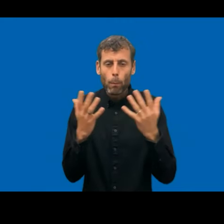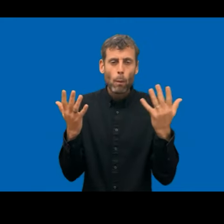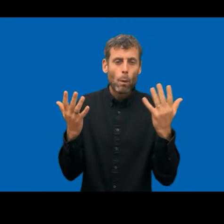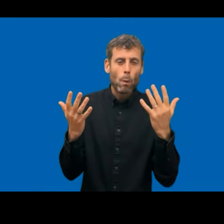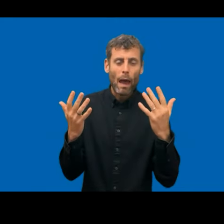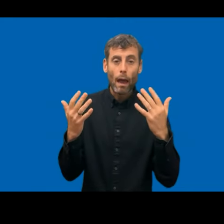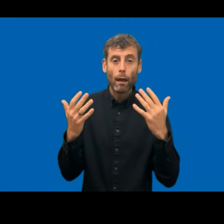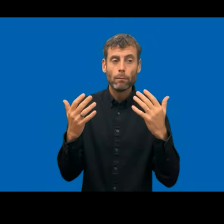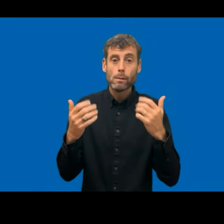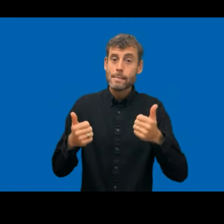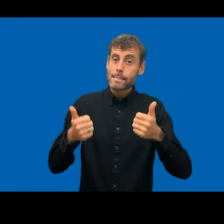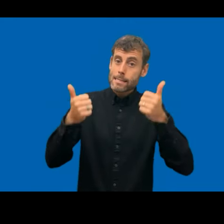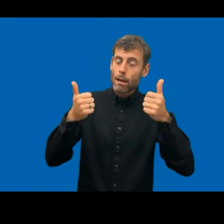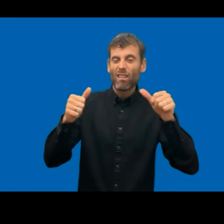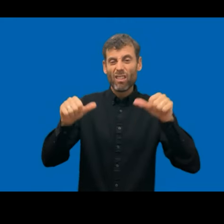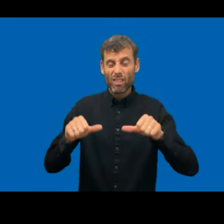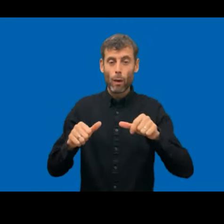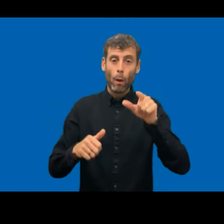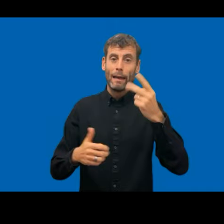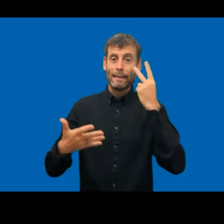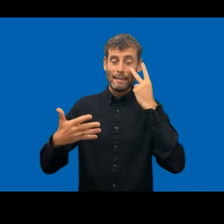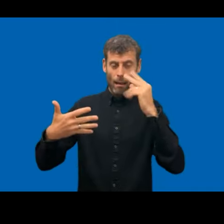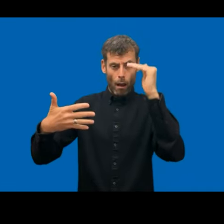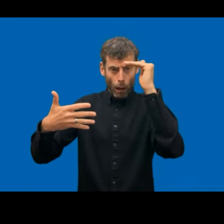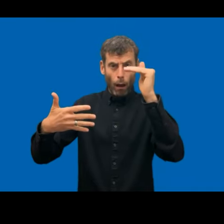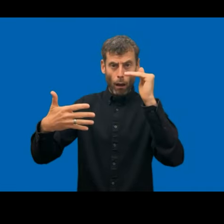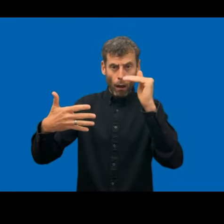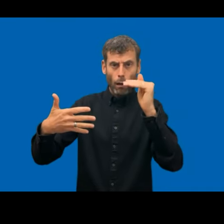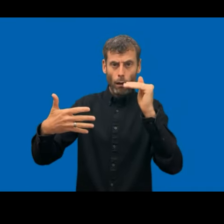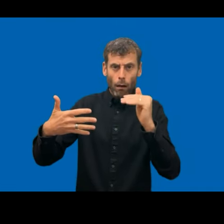investigator body knows exactly where we have been and what we have checked on the websites and